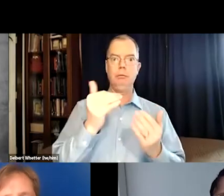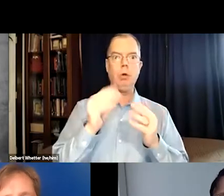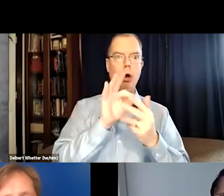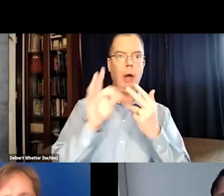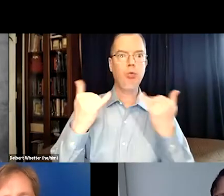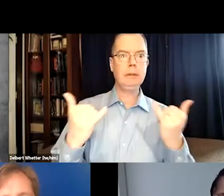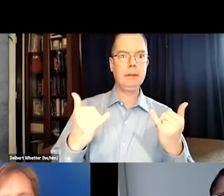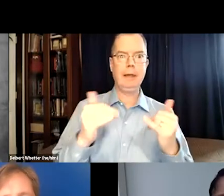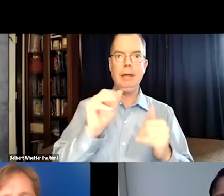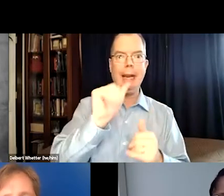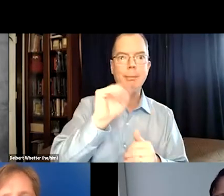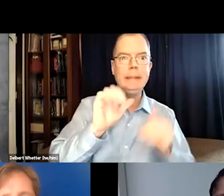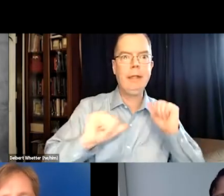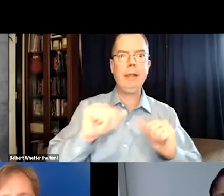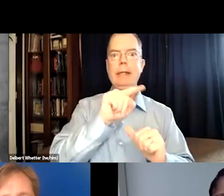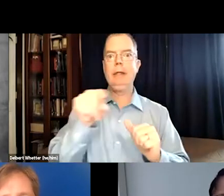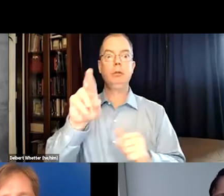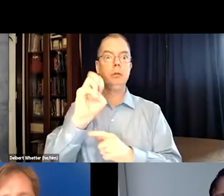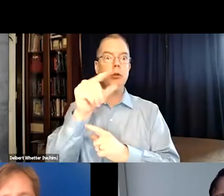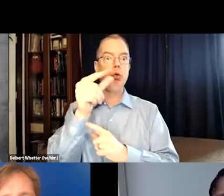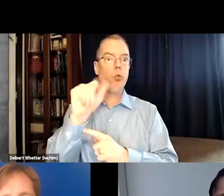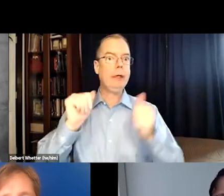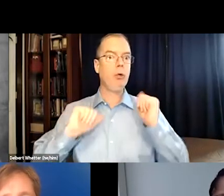people are aware of that, that open captioning is an option now at